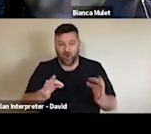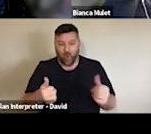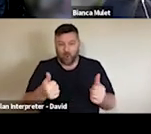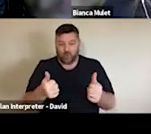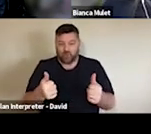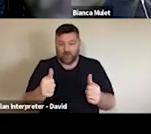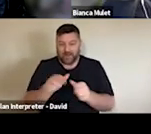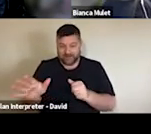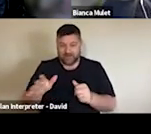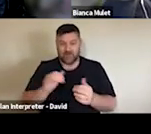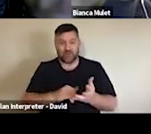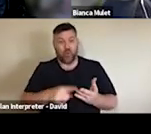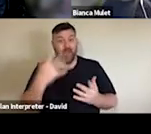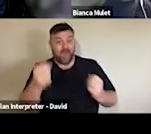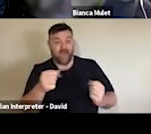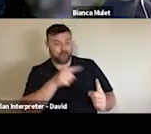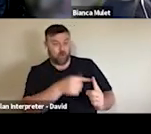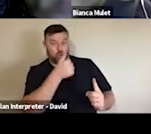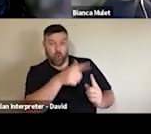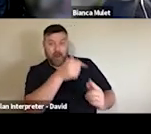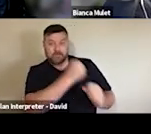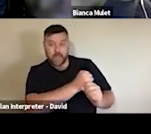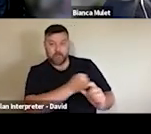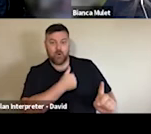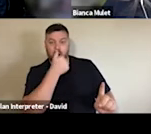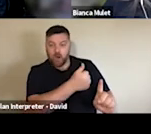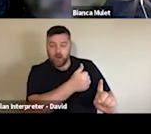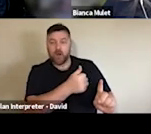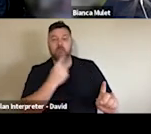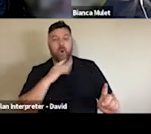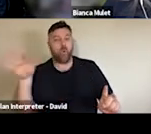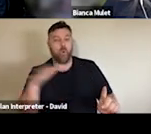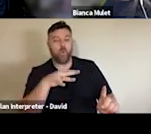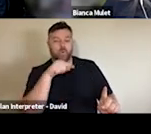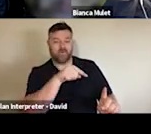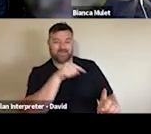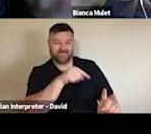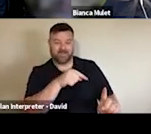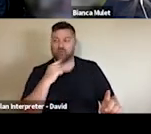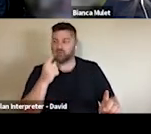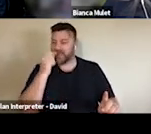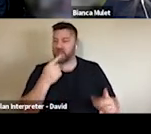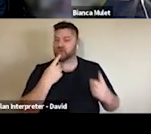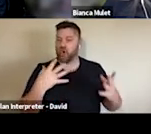And as we've talked about already, the horizon for our recovery in Australia, you know, audiences aren't predicting that it will be over within a year.